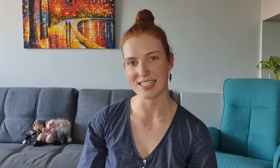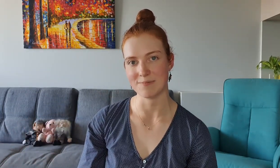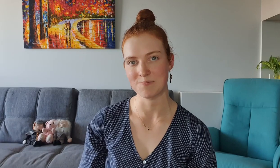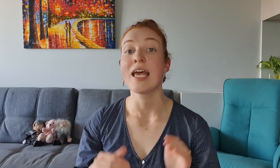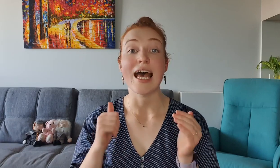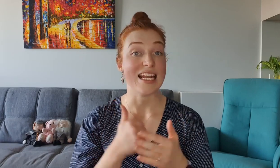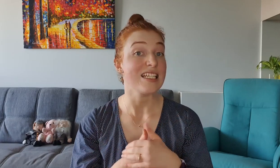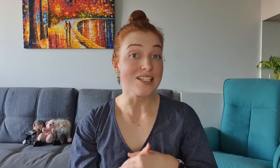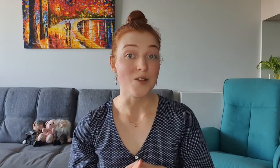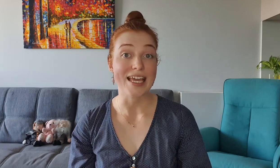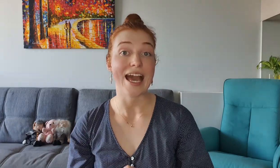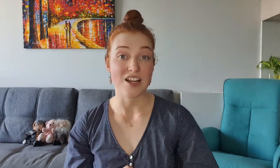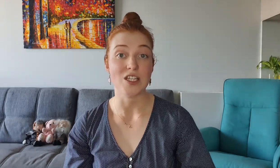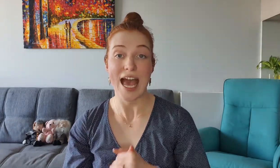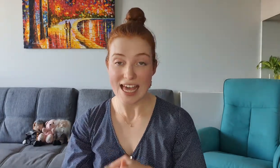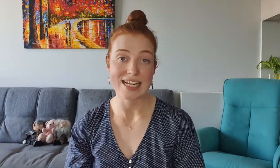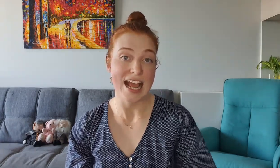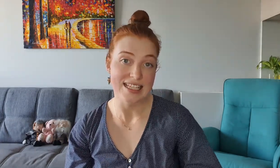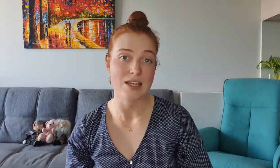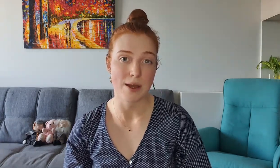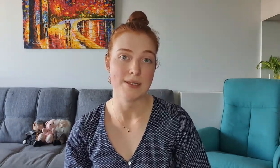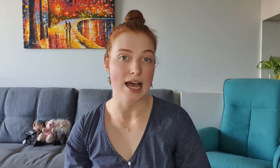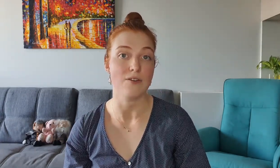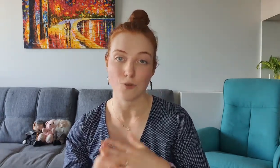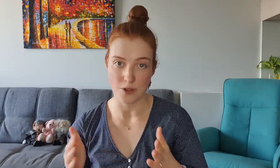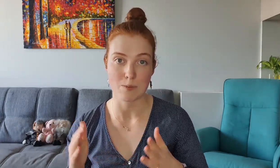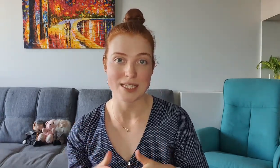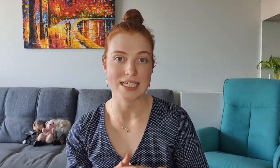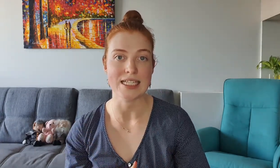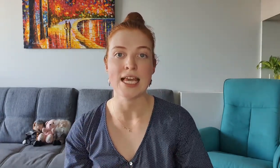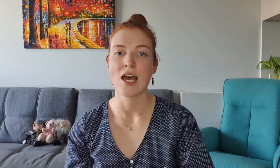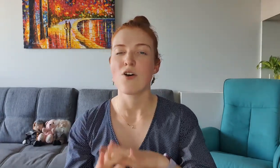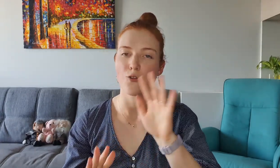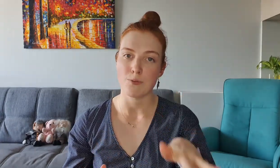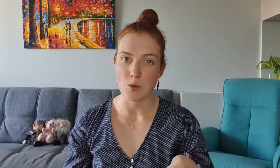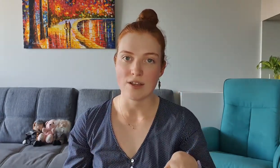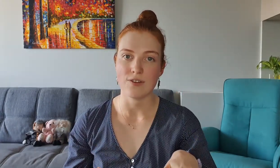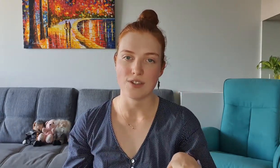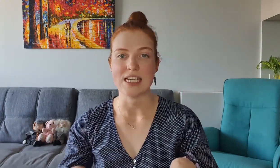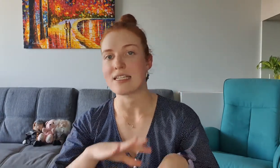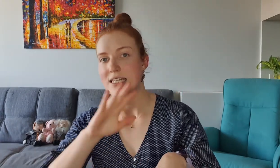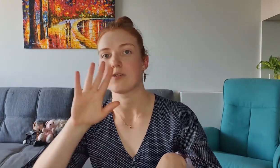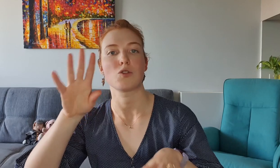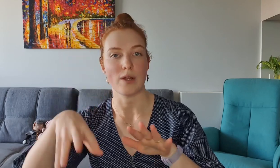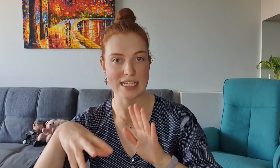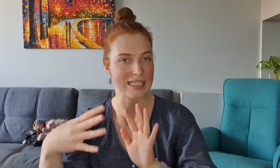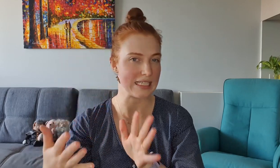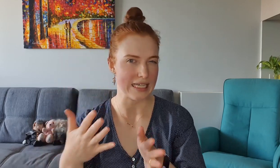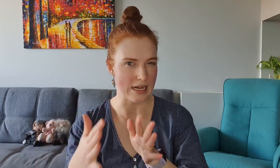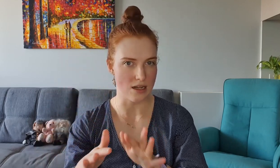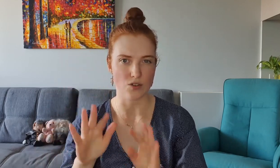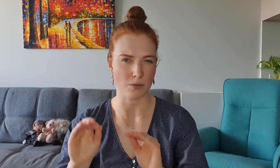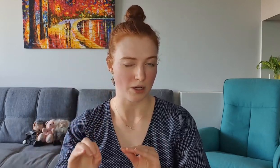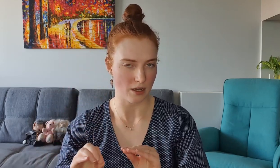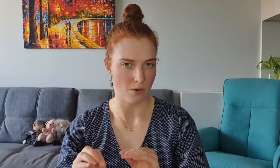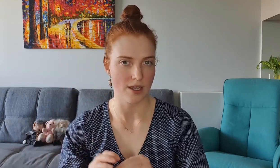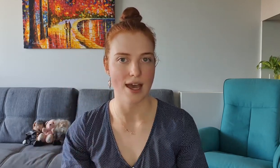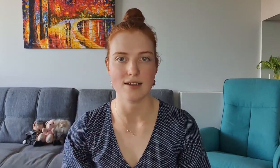And it does look like he actually had an Etsy website for this business from 2015 until 2016ish from what I can work out